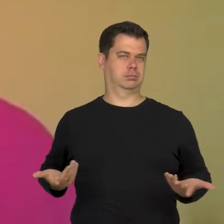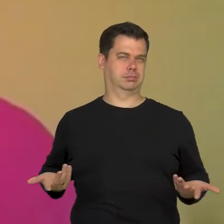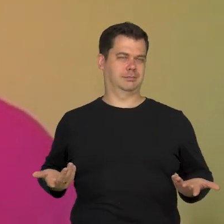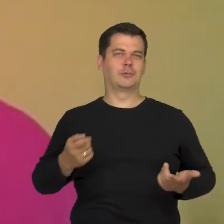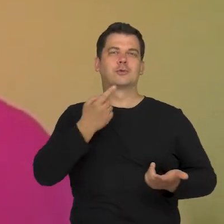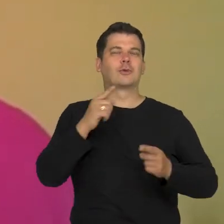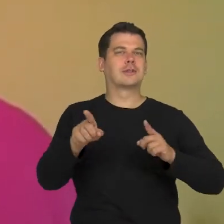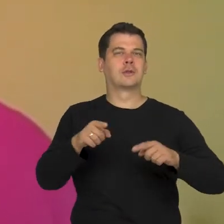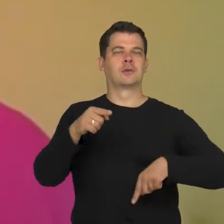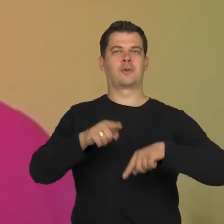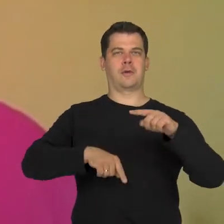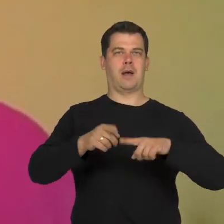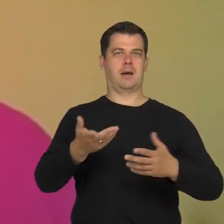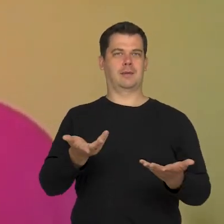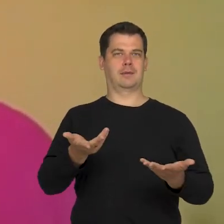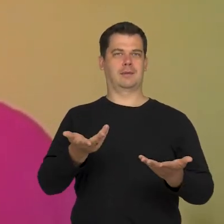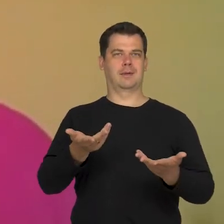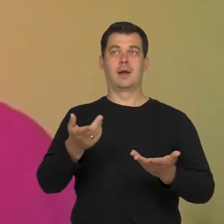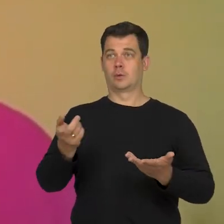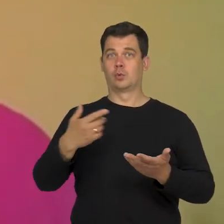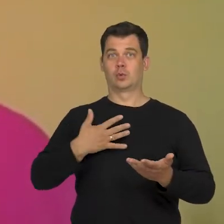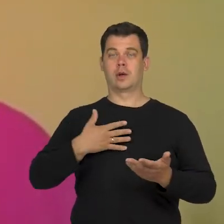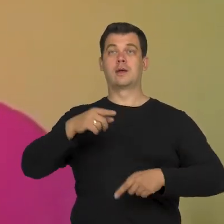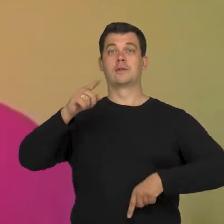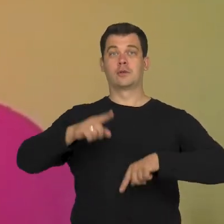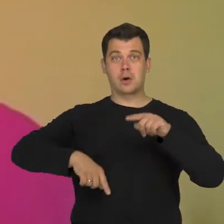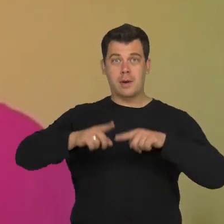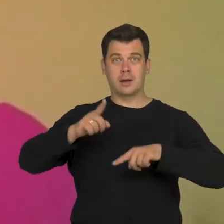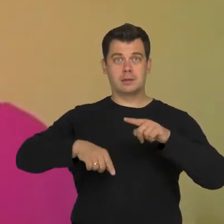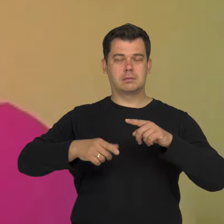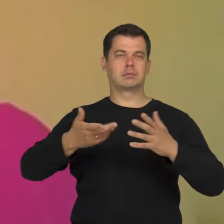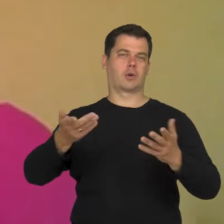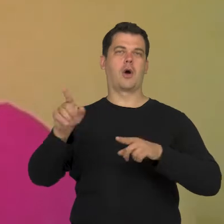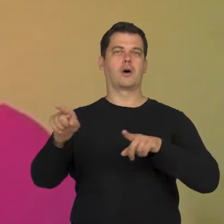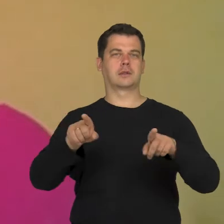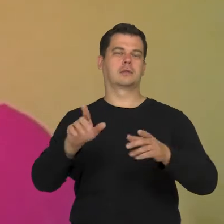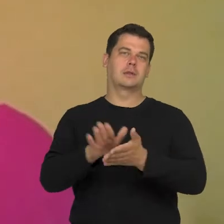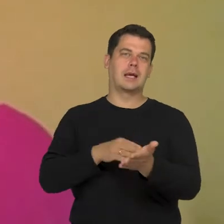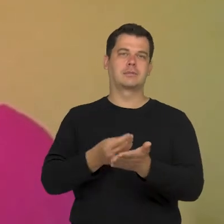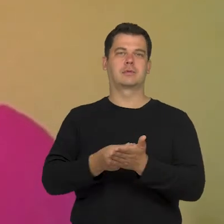When I say "sit normally", for me, normal sitting takes place in a situation